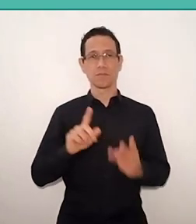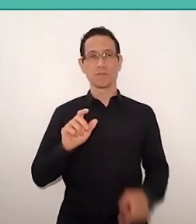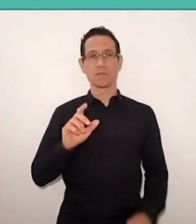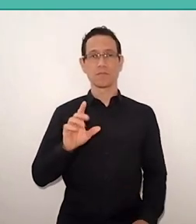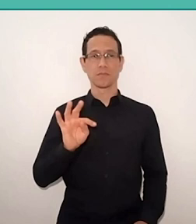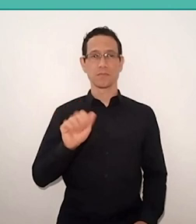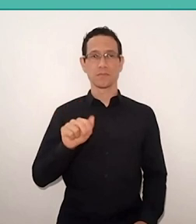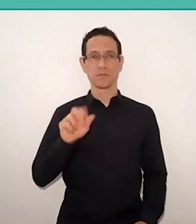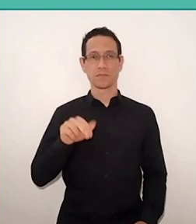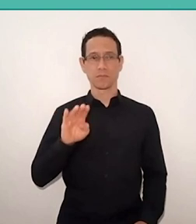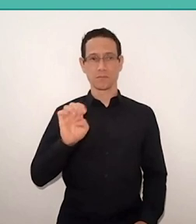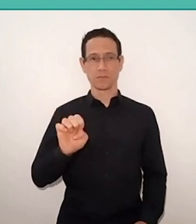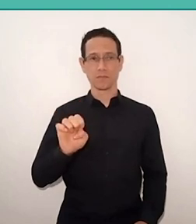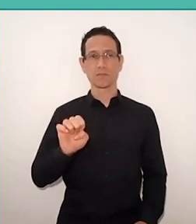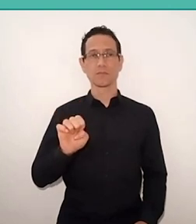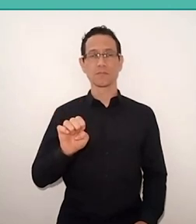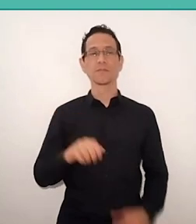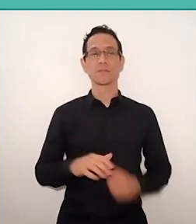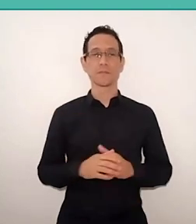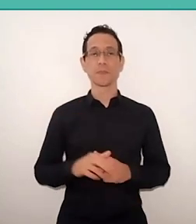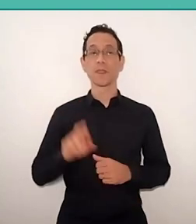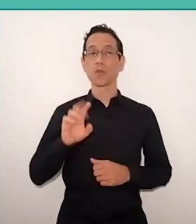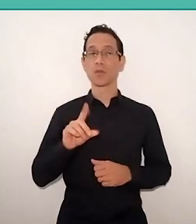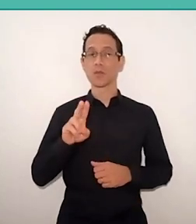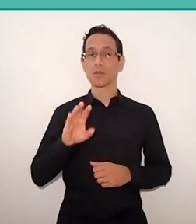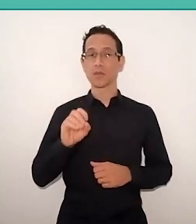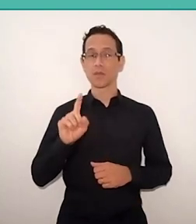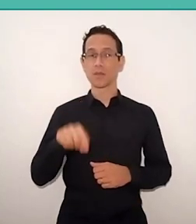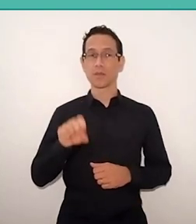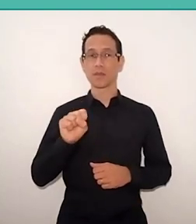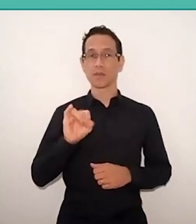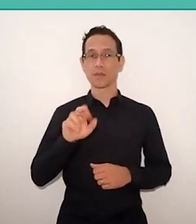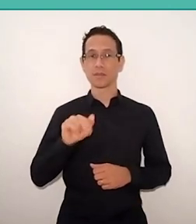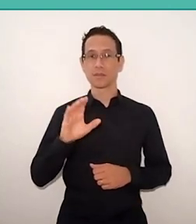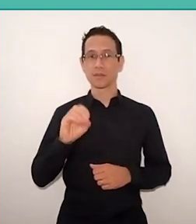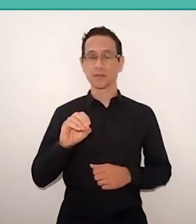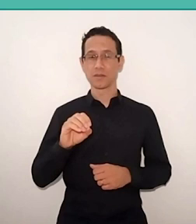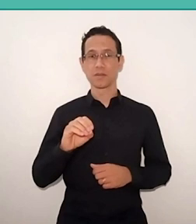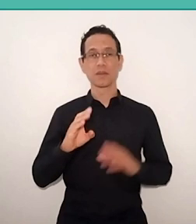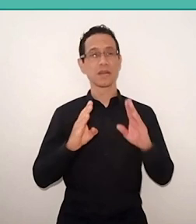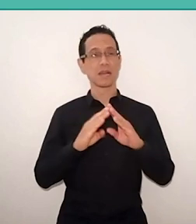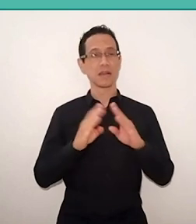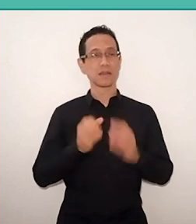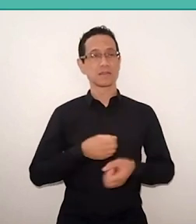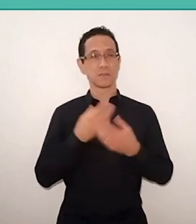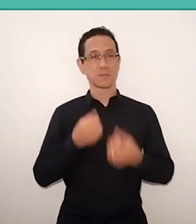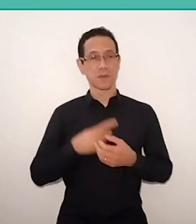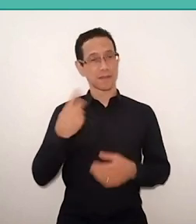Rodrigo Ciriaco, from Casa Poética, Mesquiteiros, a great known poet here in Brazil,